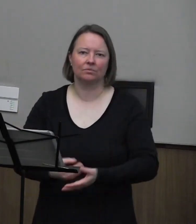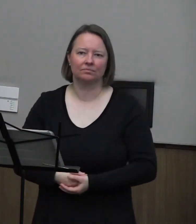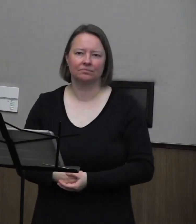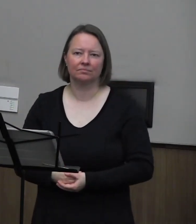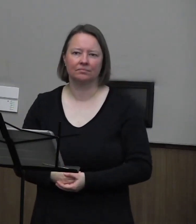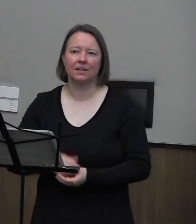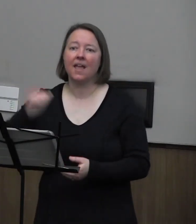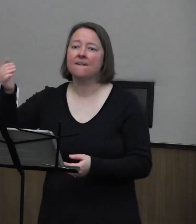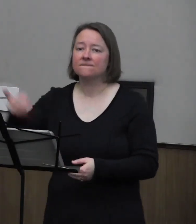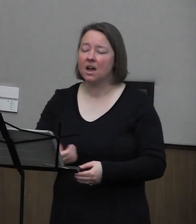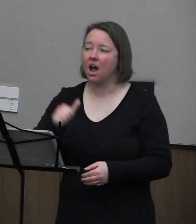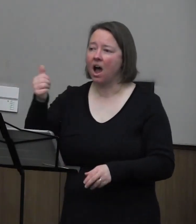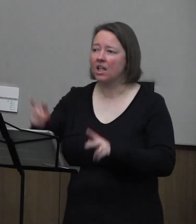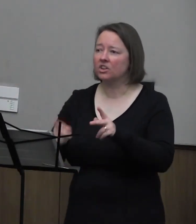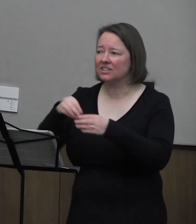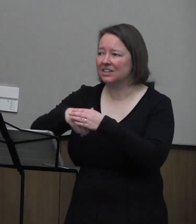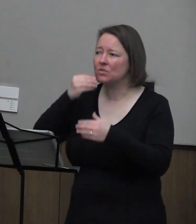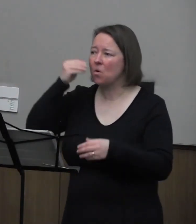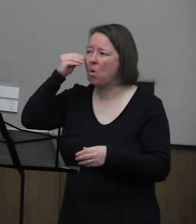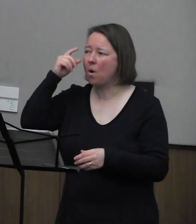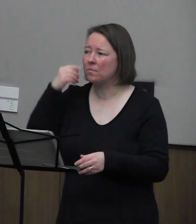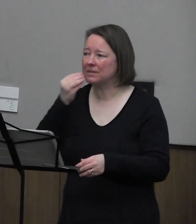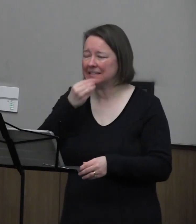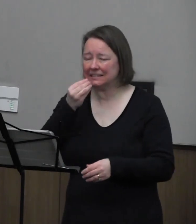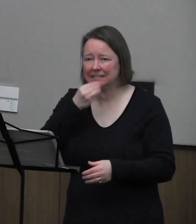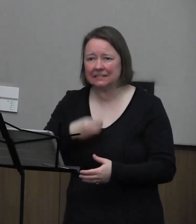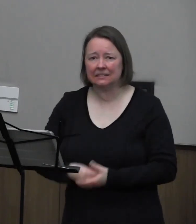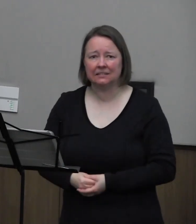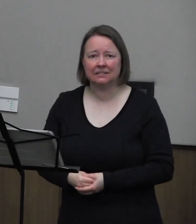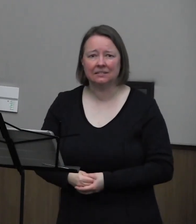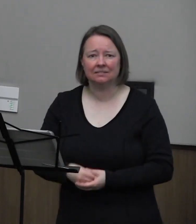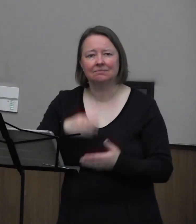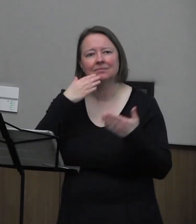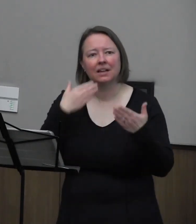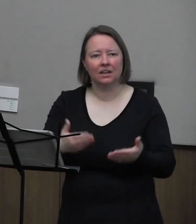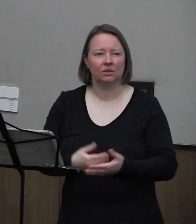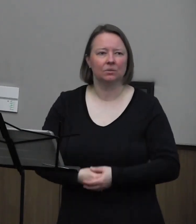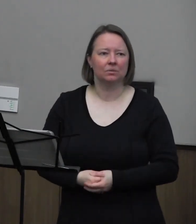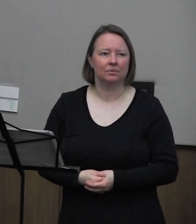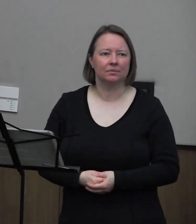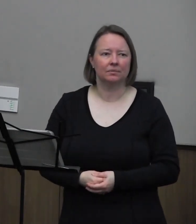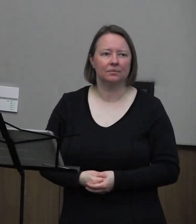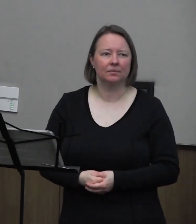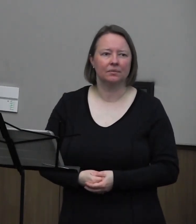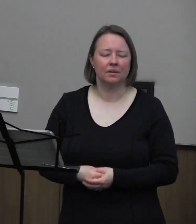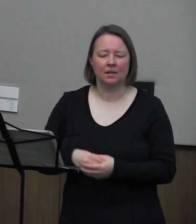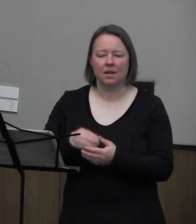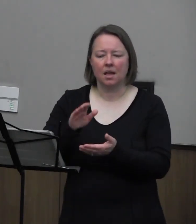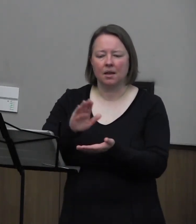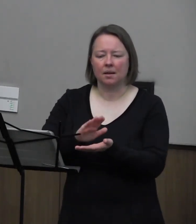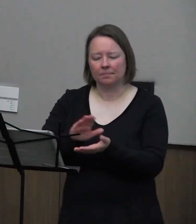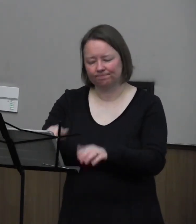invited others into your homes for a meal, thank you; made beds in your homes for others